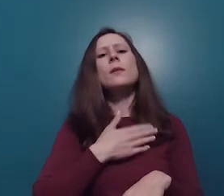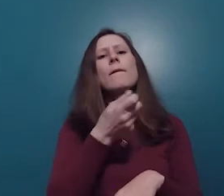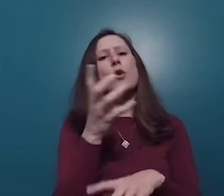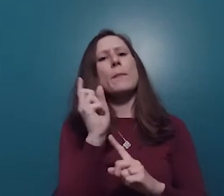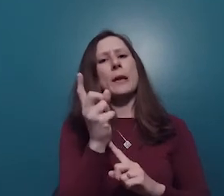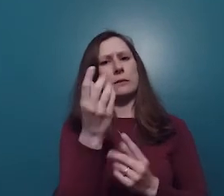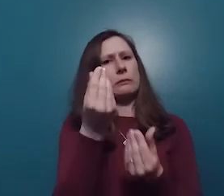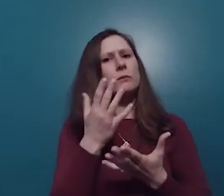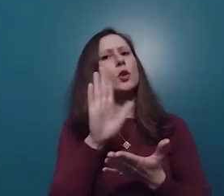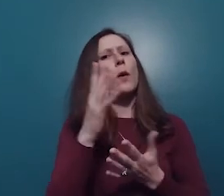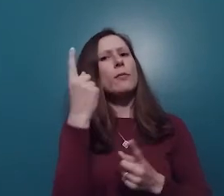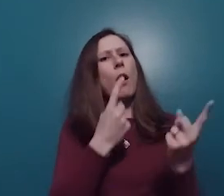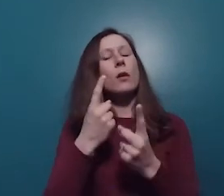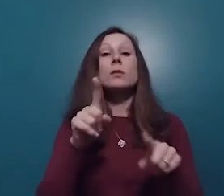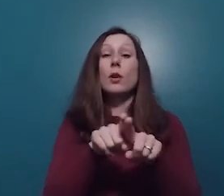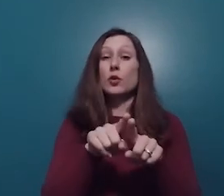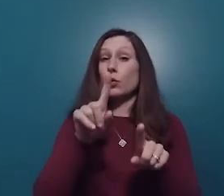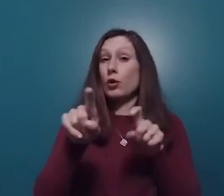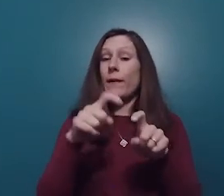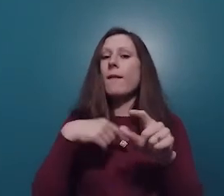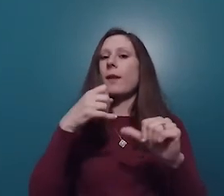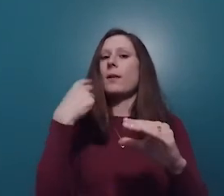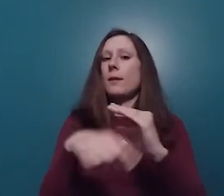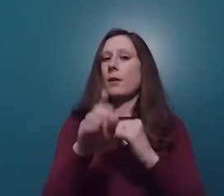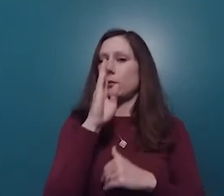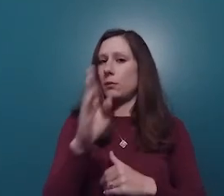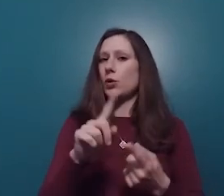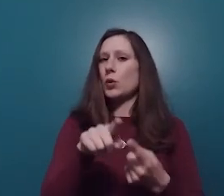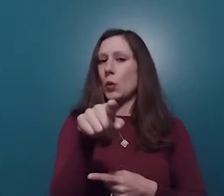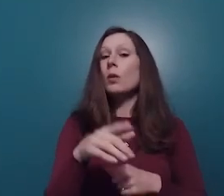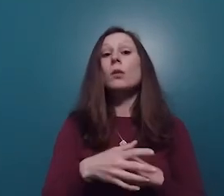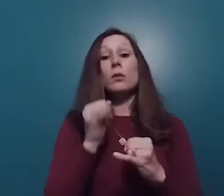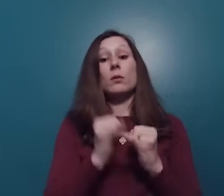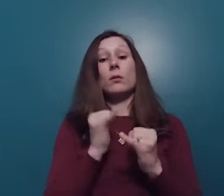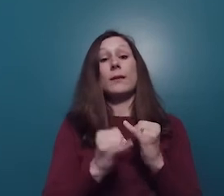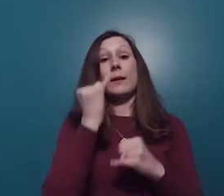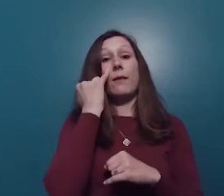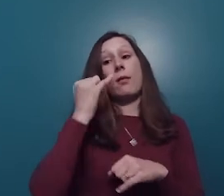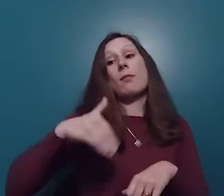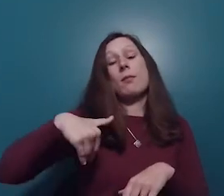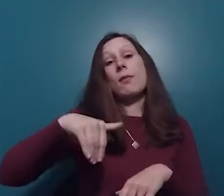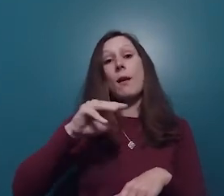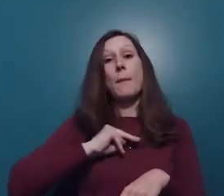please take a couple minutes to let us know what you think. I can also email that survey directly to you.